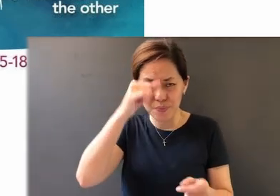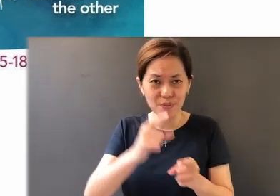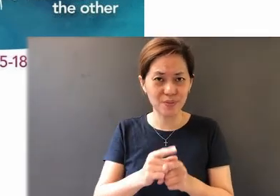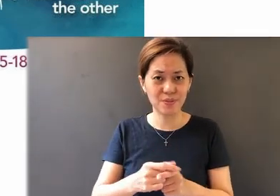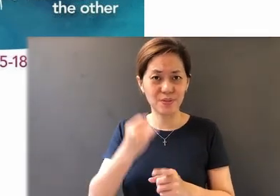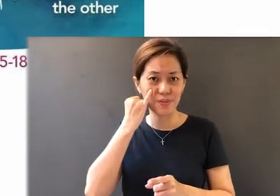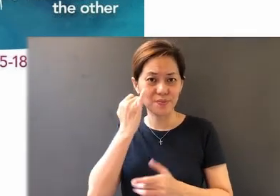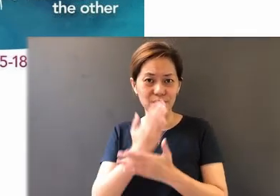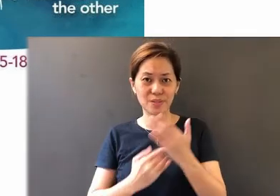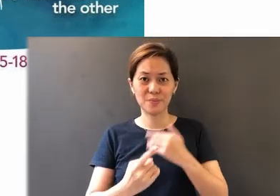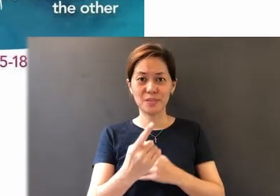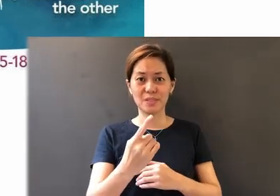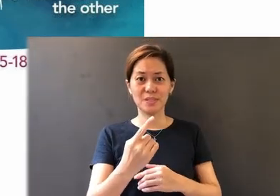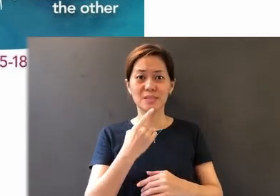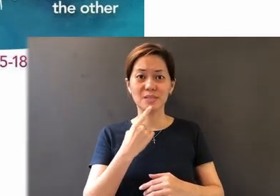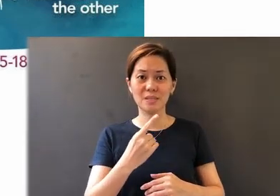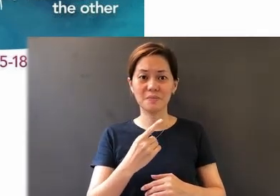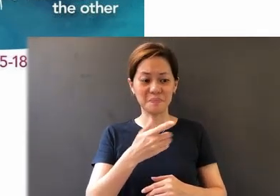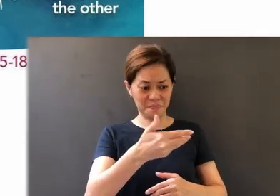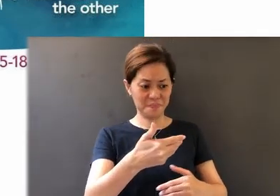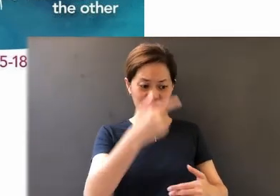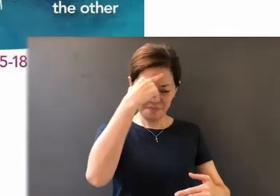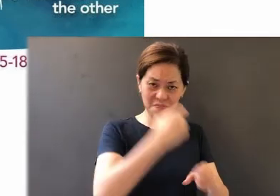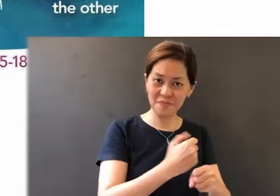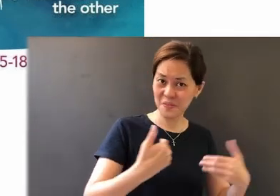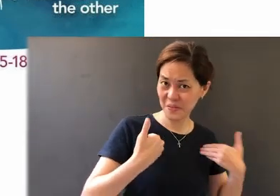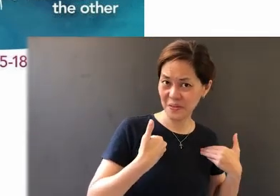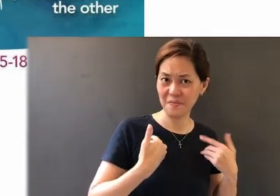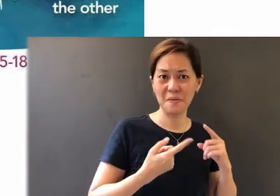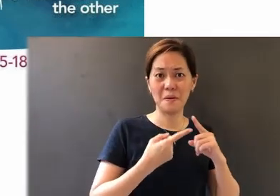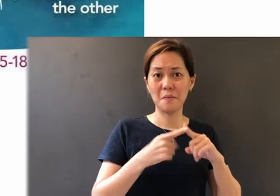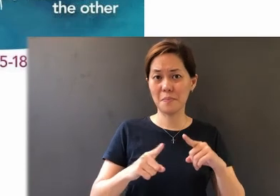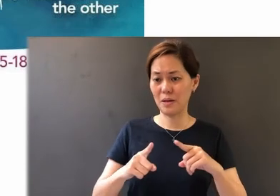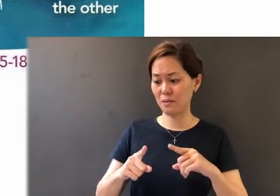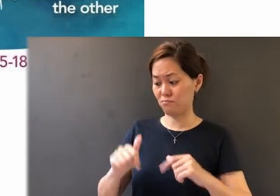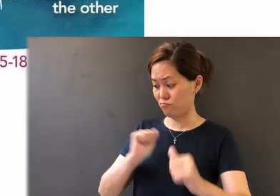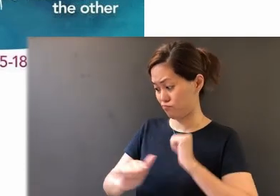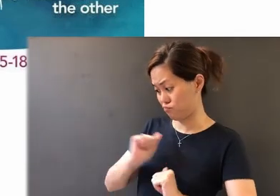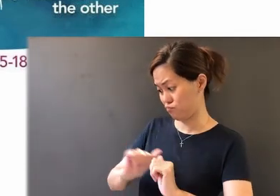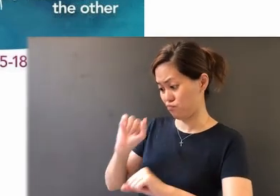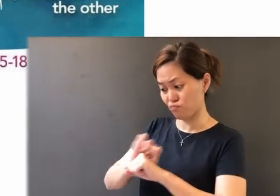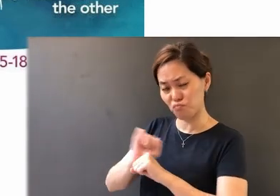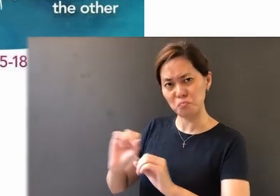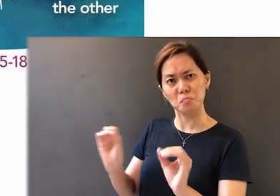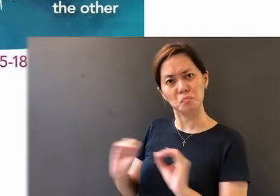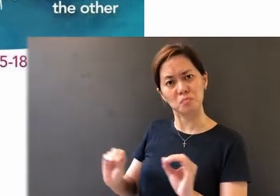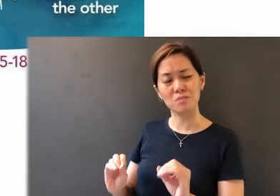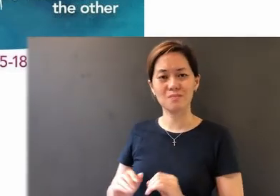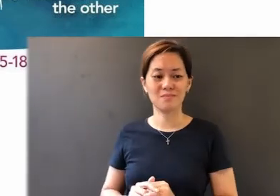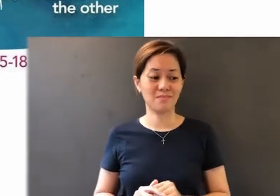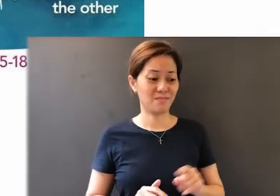if someone says he has faith but does not have works? Can that faith save